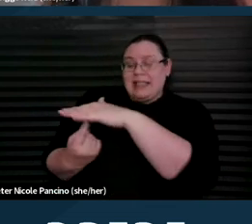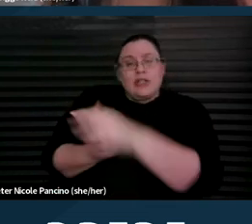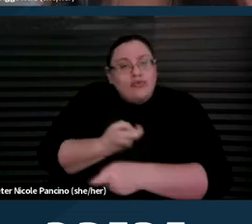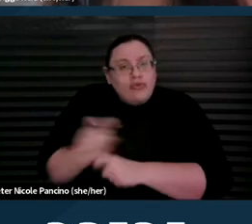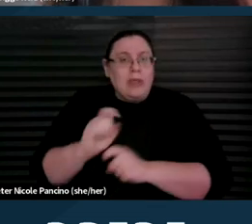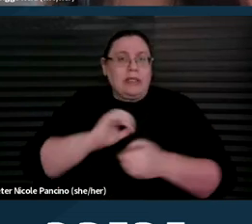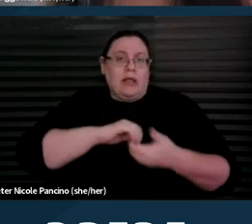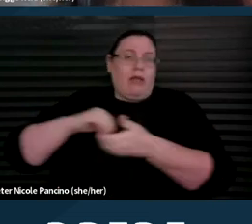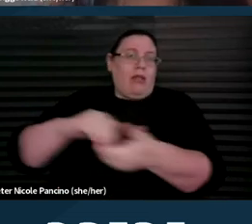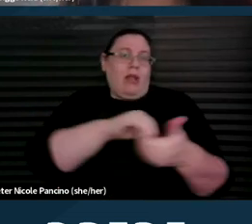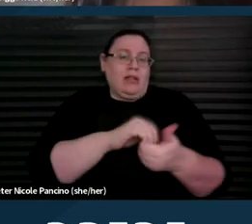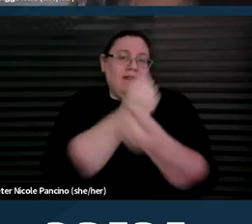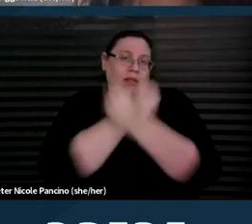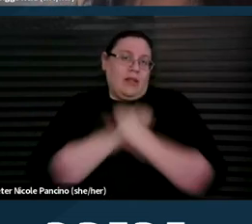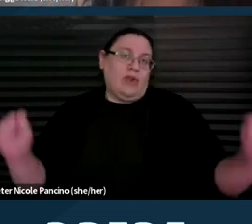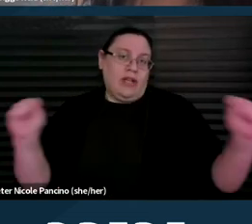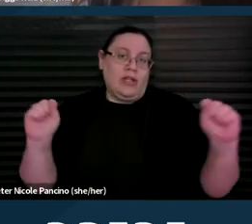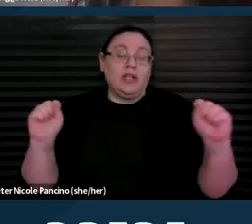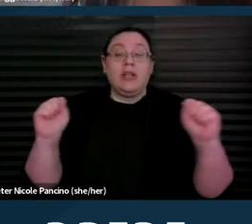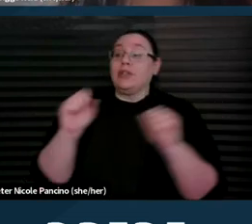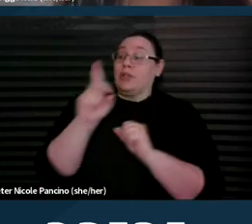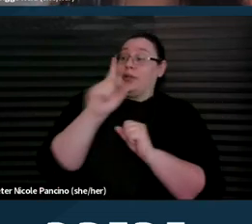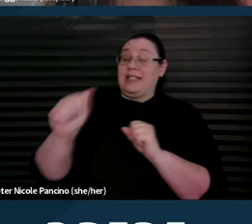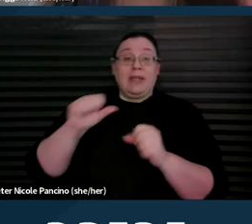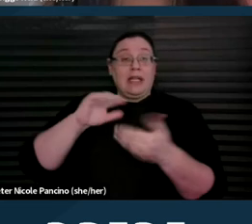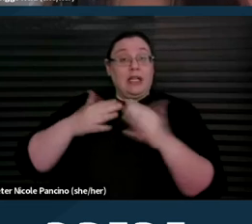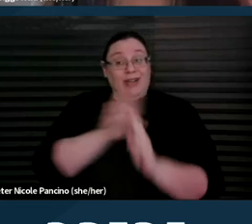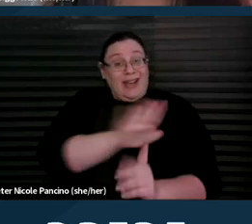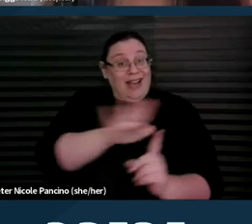So the diversity of the disability community is broad,